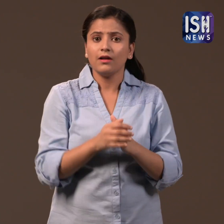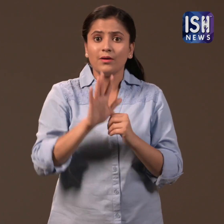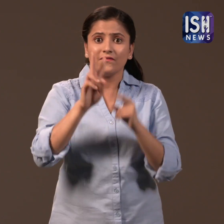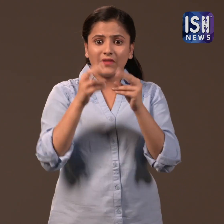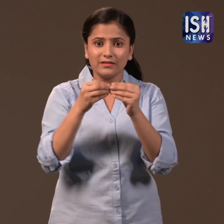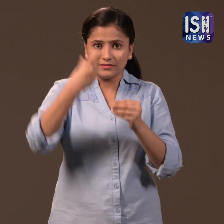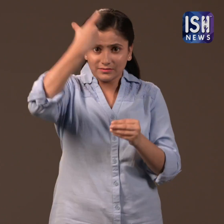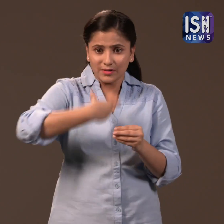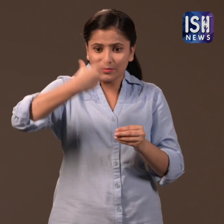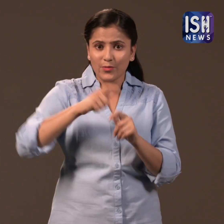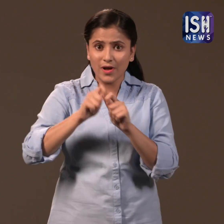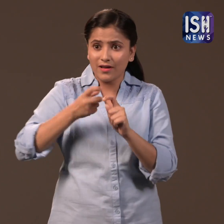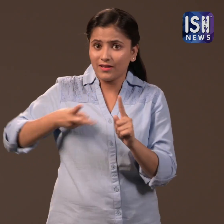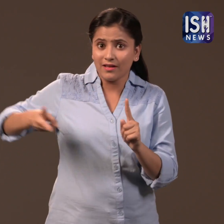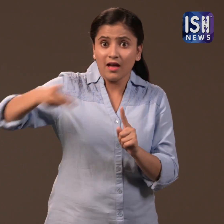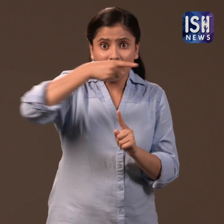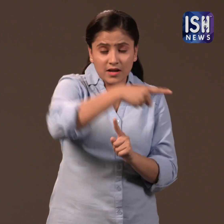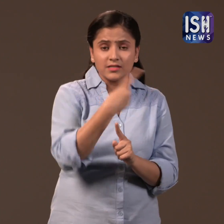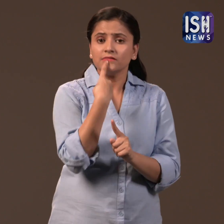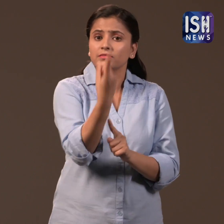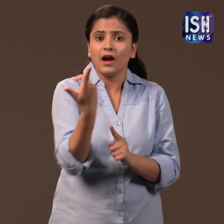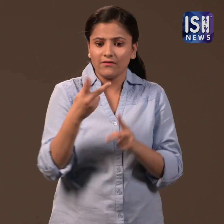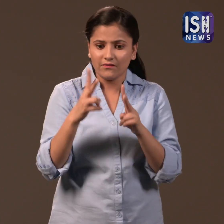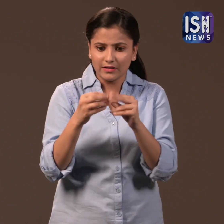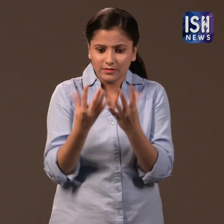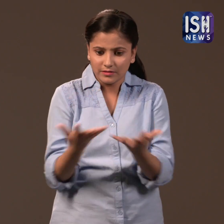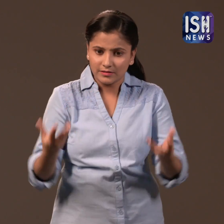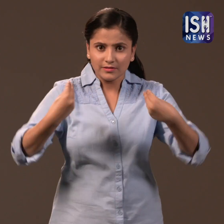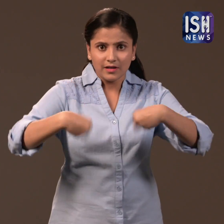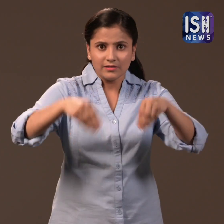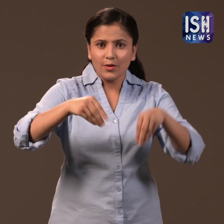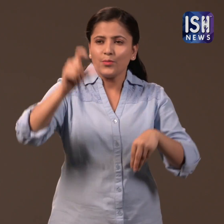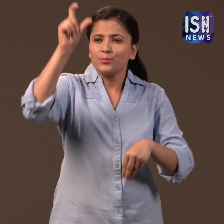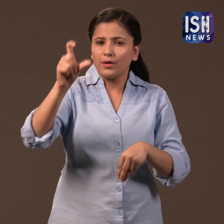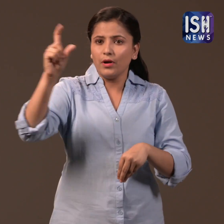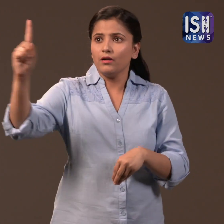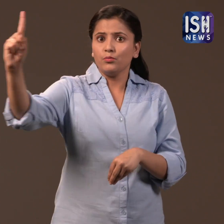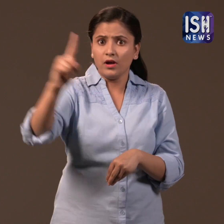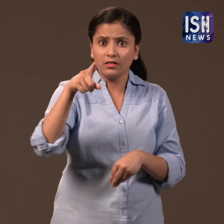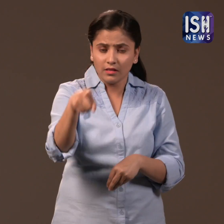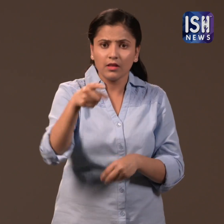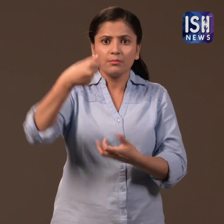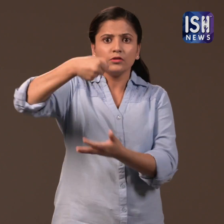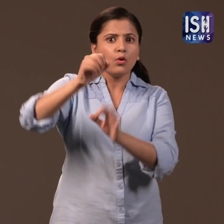The vegetable vendors say that people do not carry cloth bags.